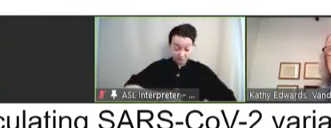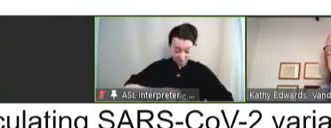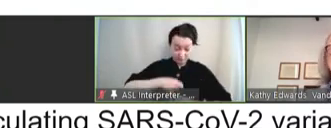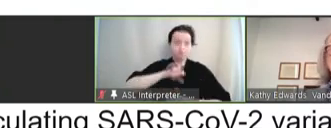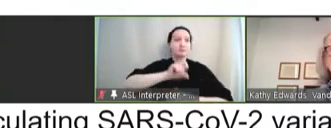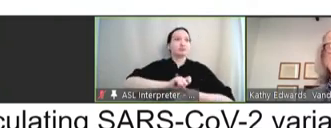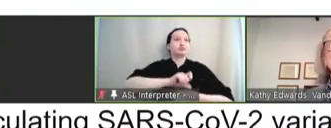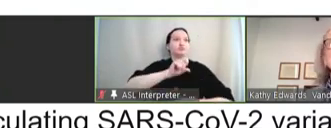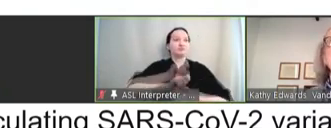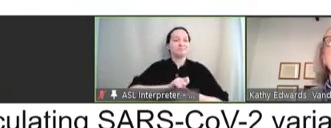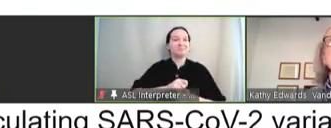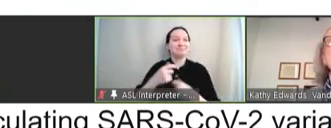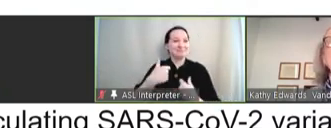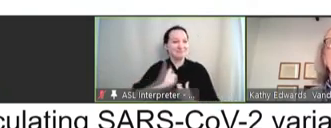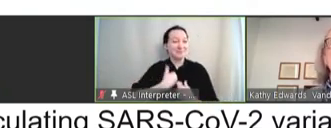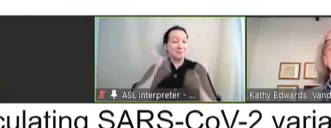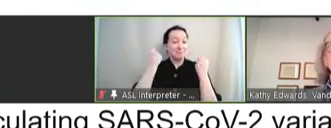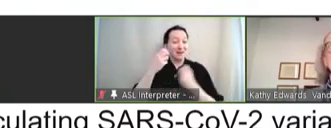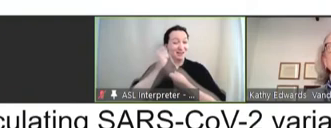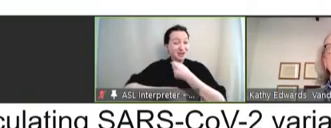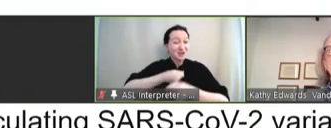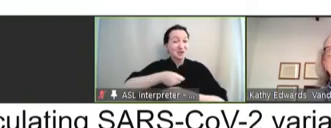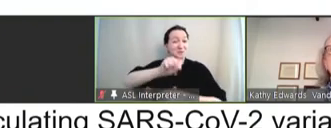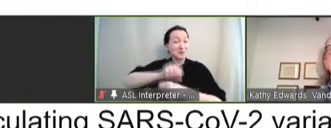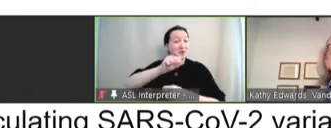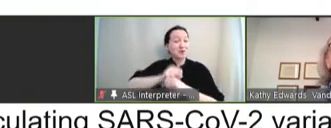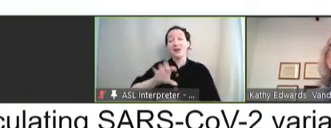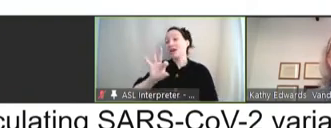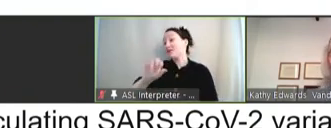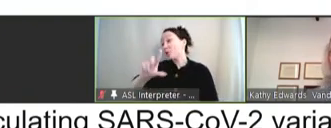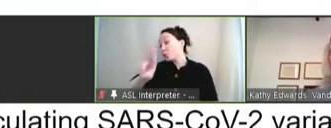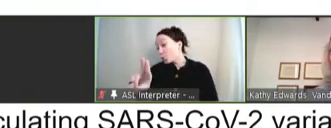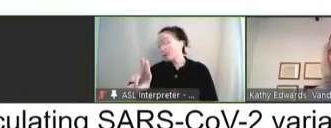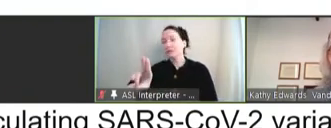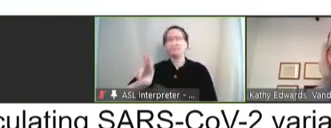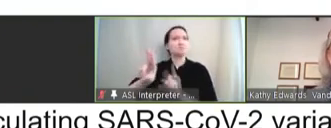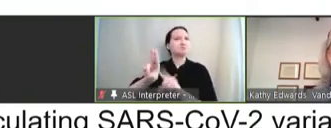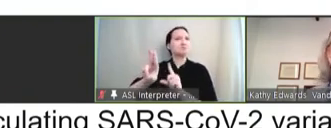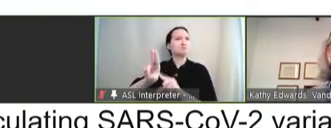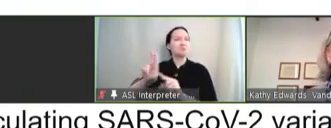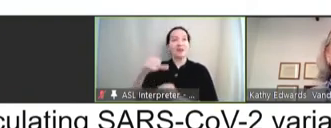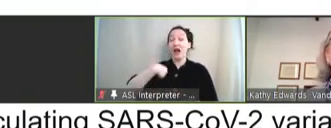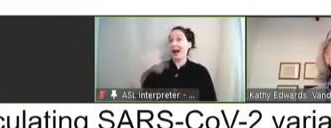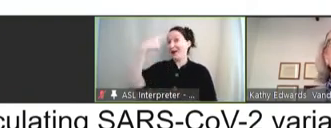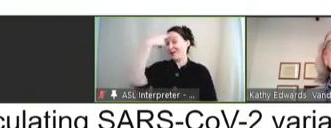a number of decades working on influenza, which I thought was a difficult task with